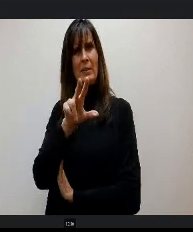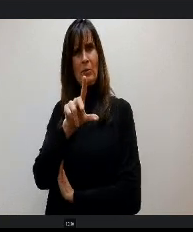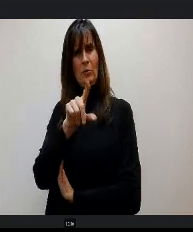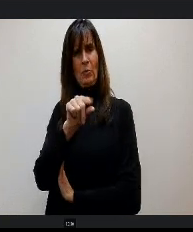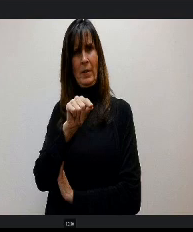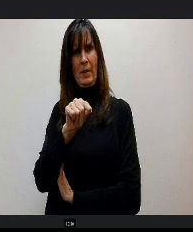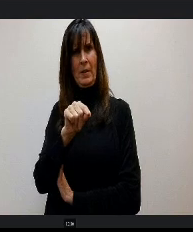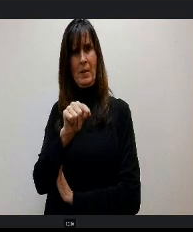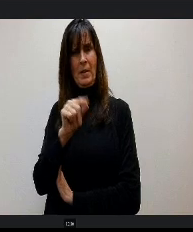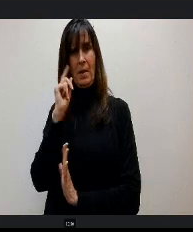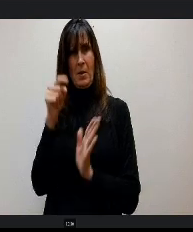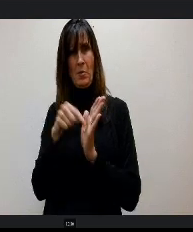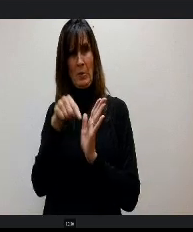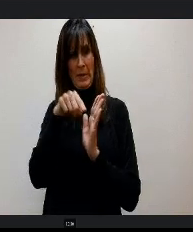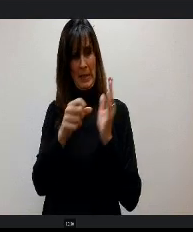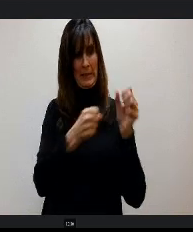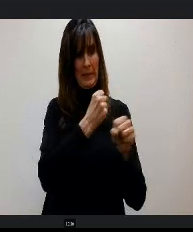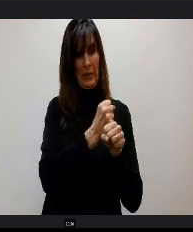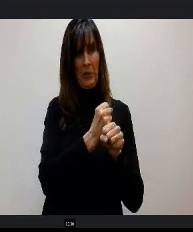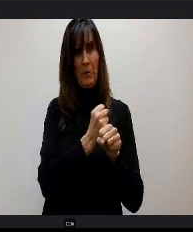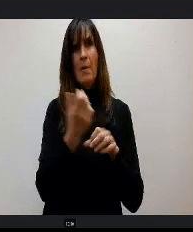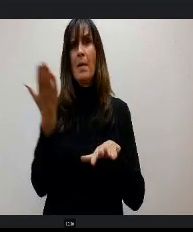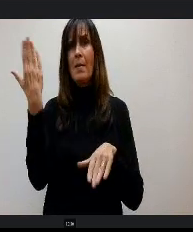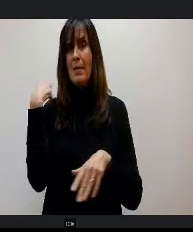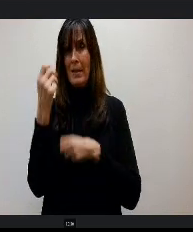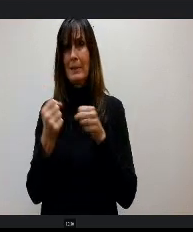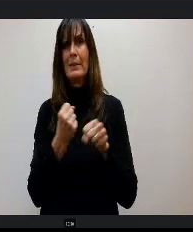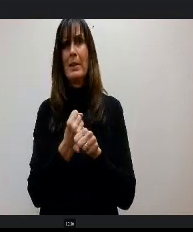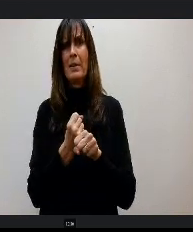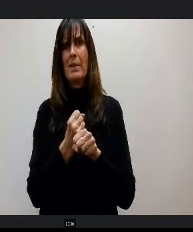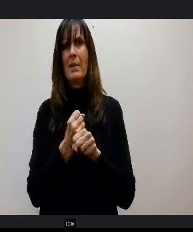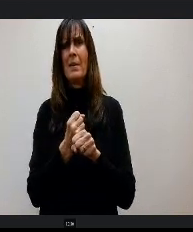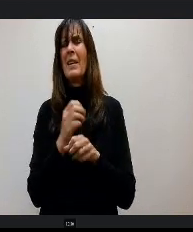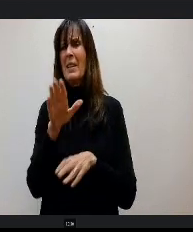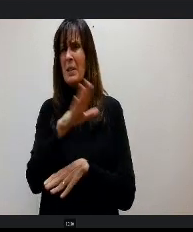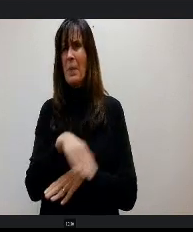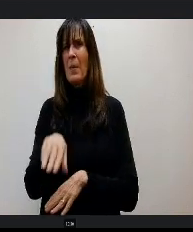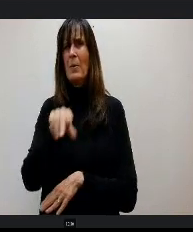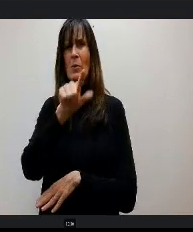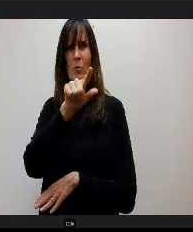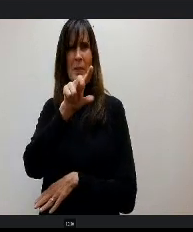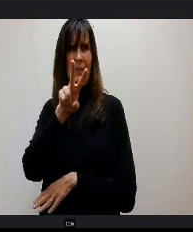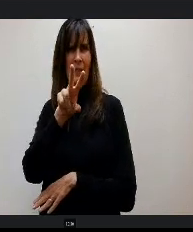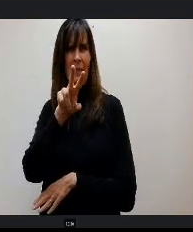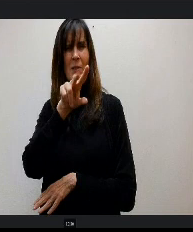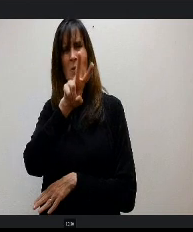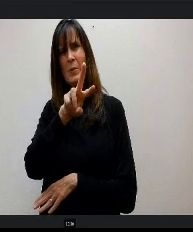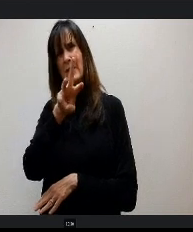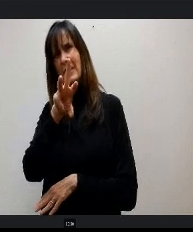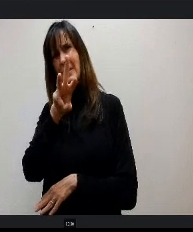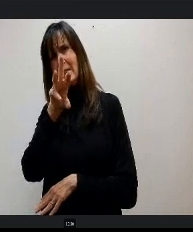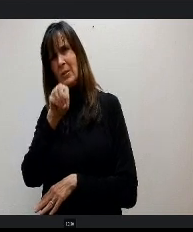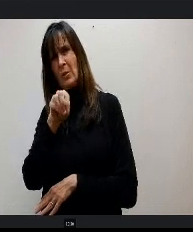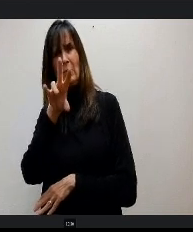last year, it's right around that 26,607 and so that is where we're our